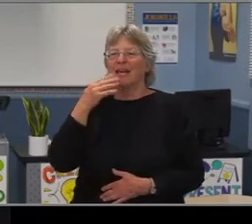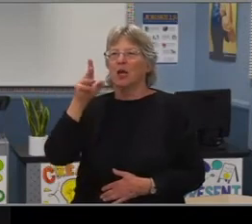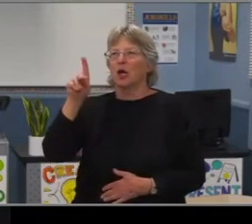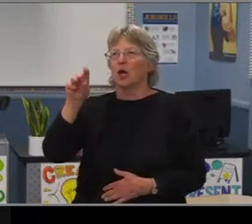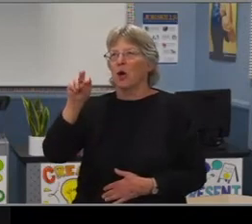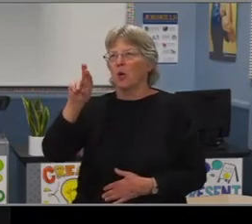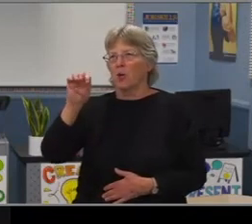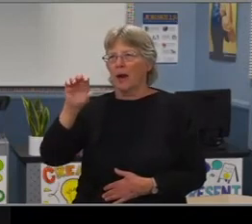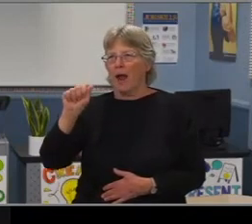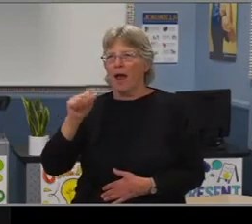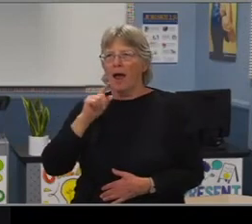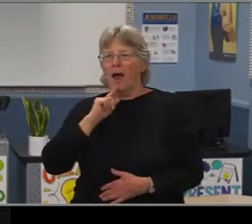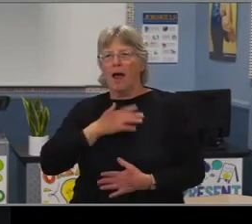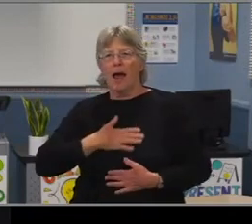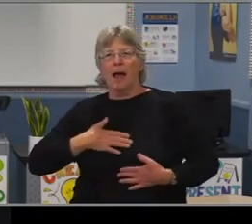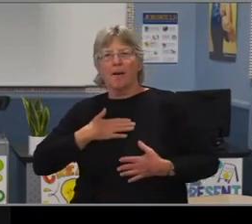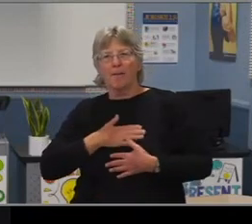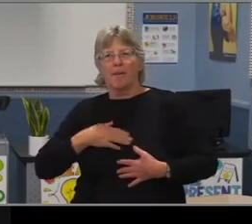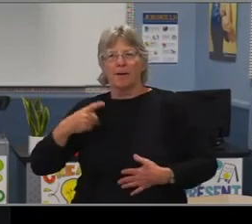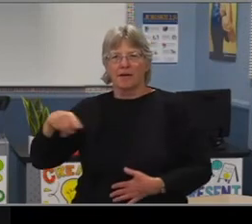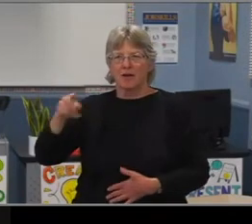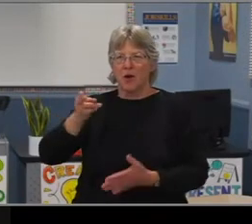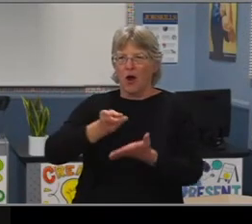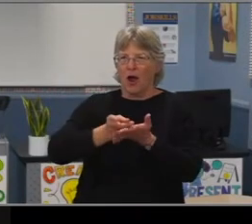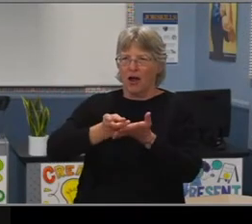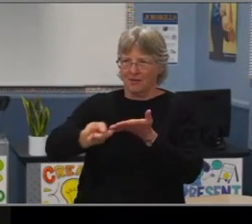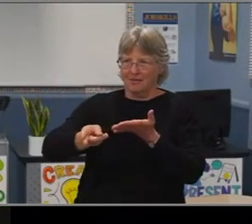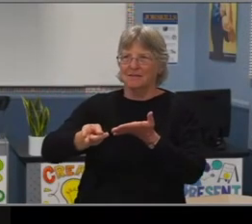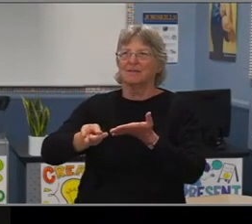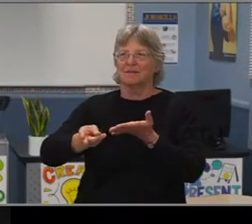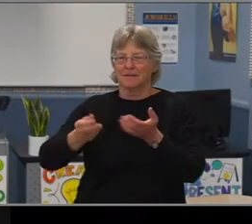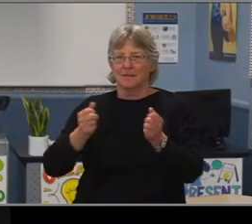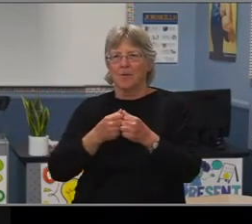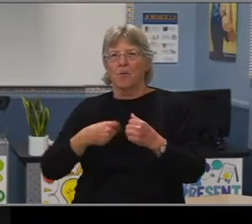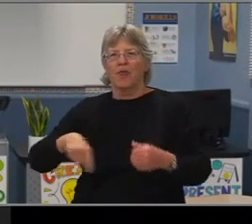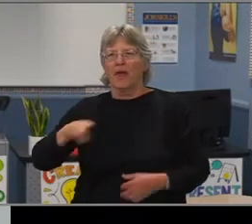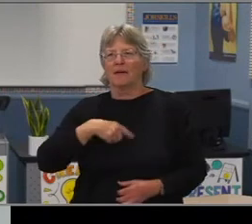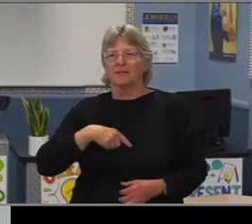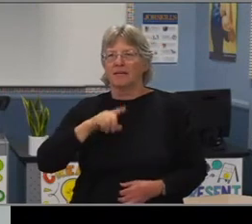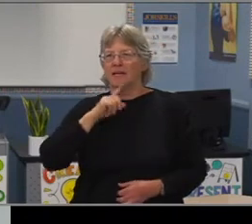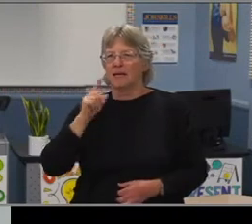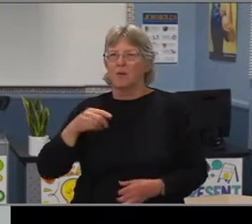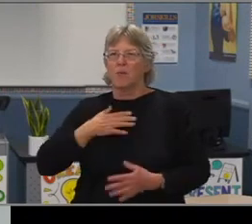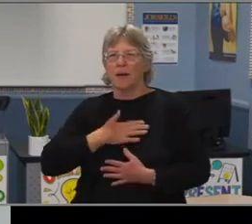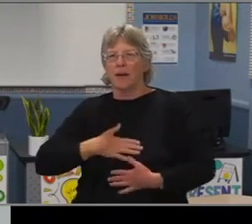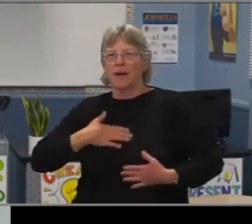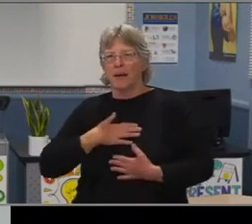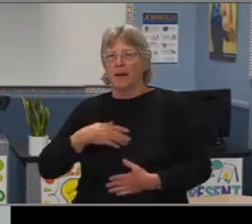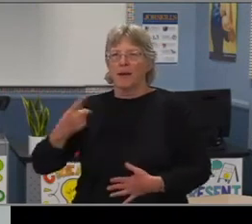I appreciate your honesty with us. And I appreciate you letting us know